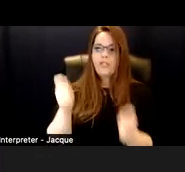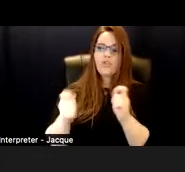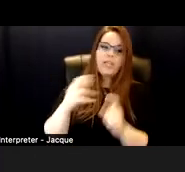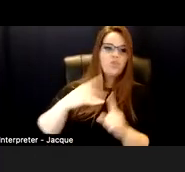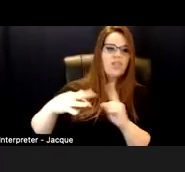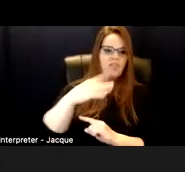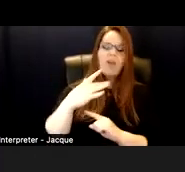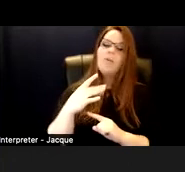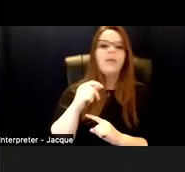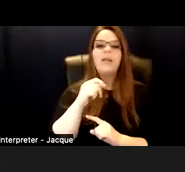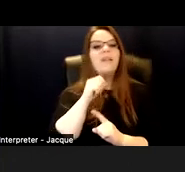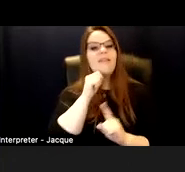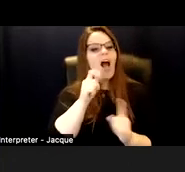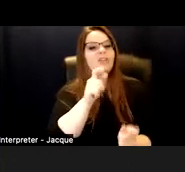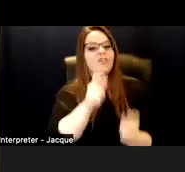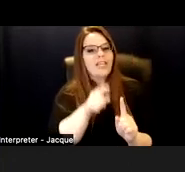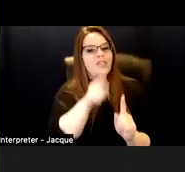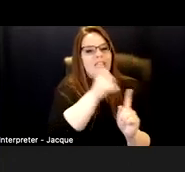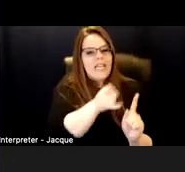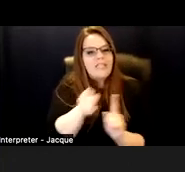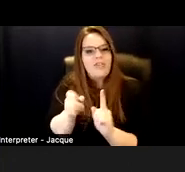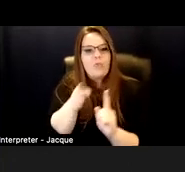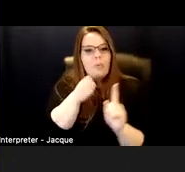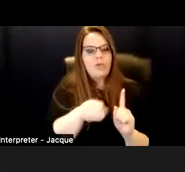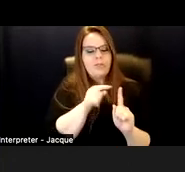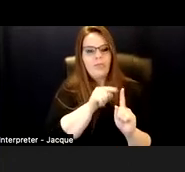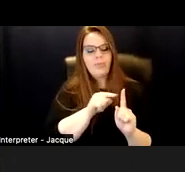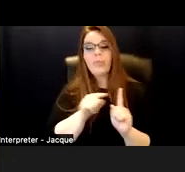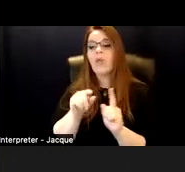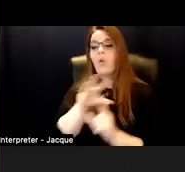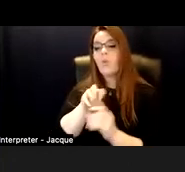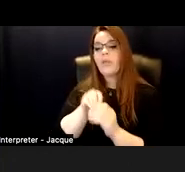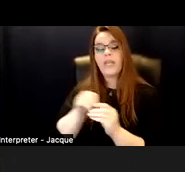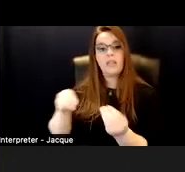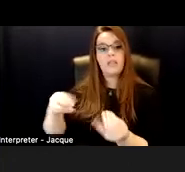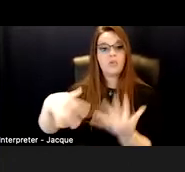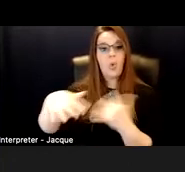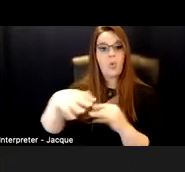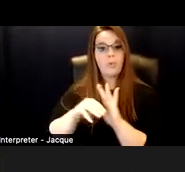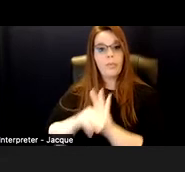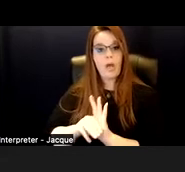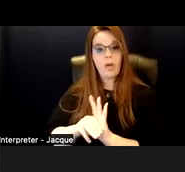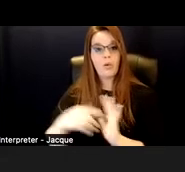the individual person. So in the social model we would say instead of a deaf person